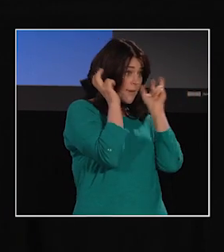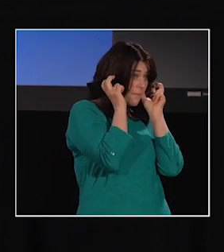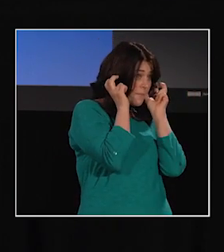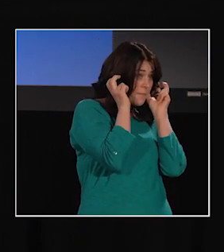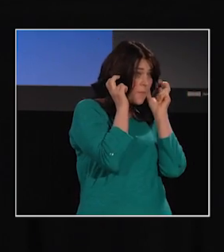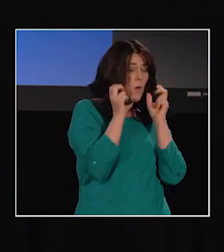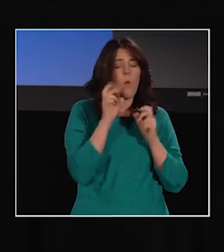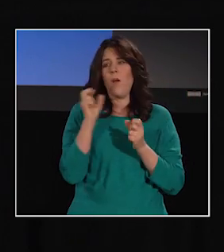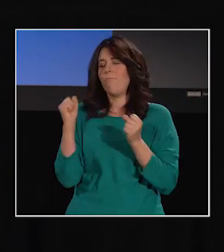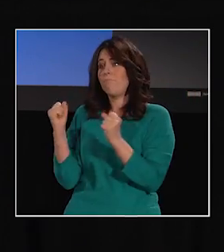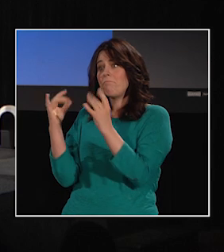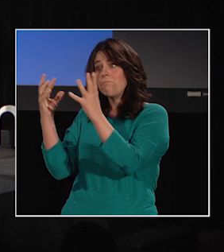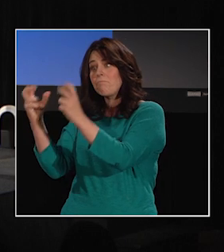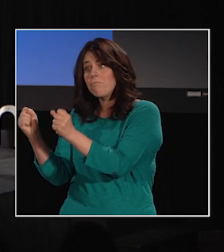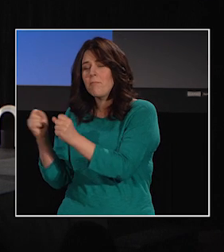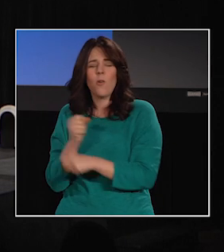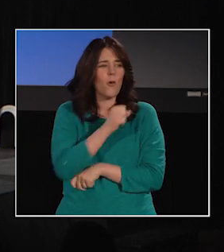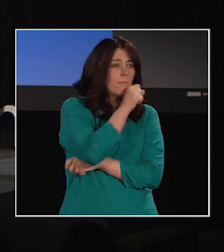or we express it with our hands or our mouth,